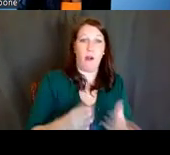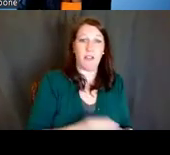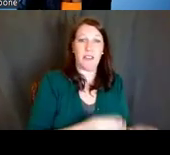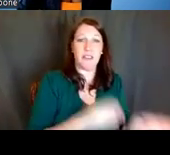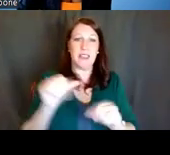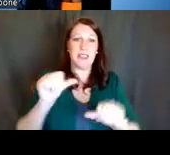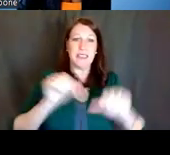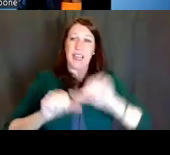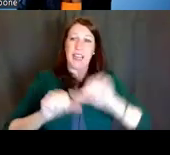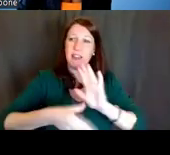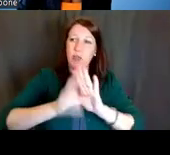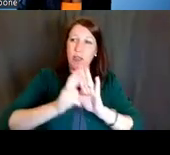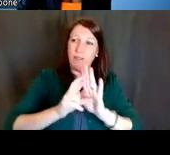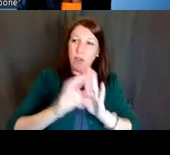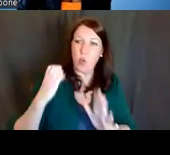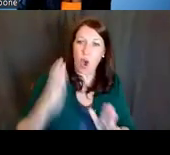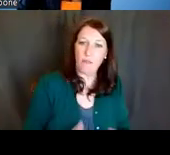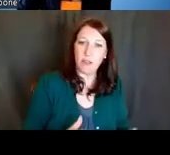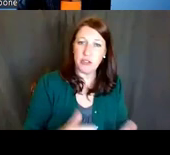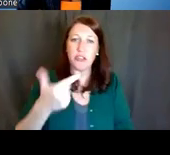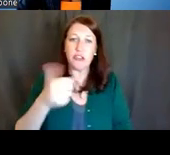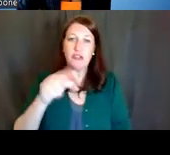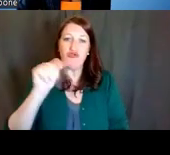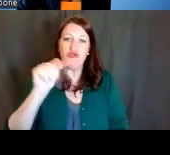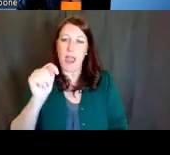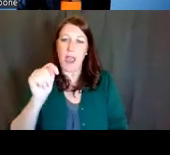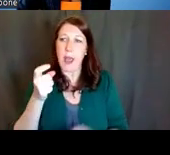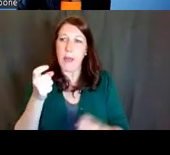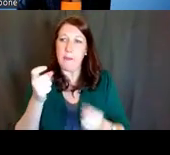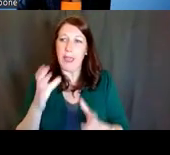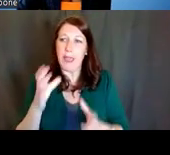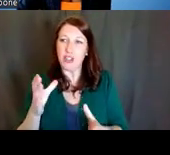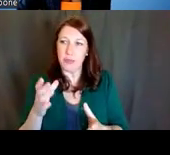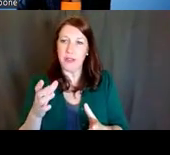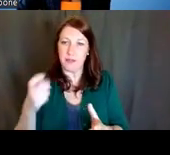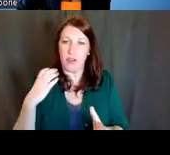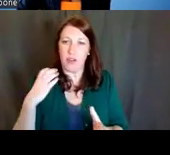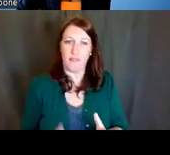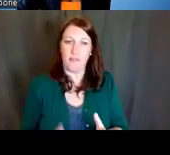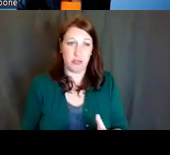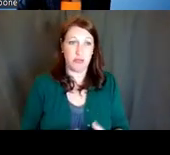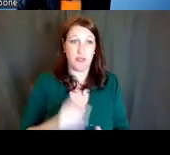and grants management officers. So program officers are scientists and administrators.